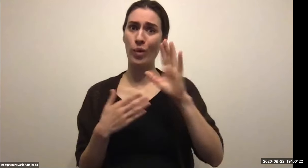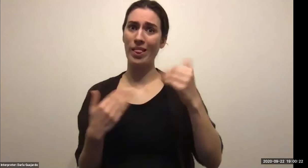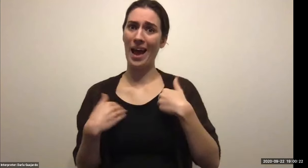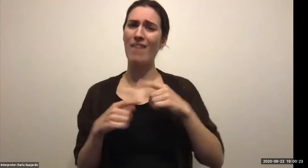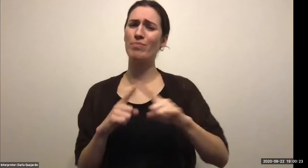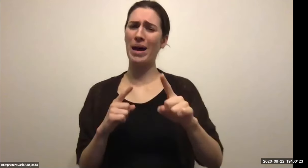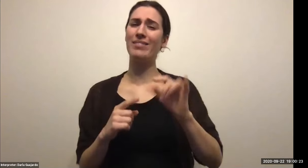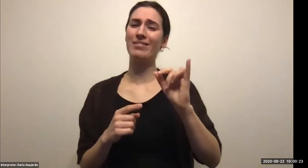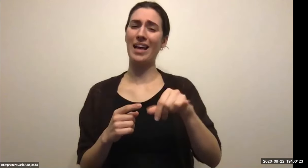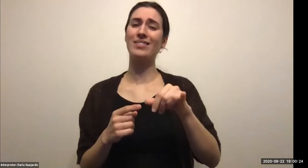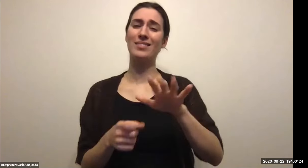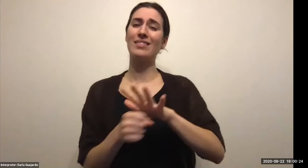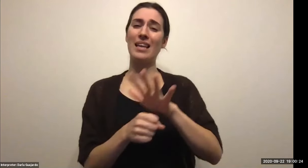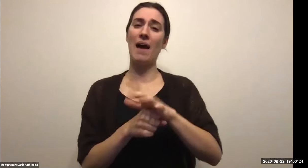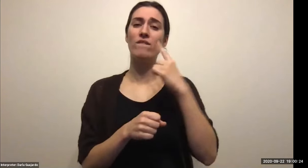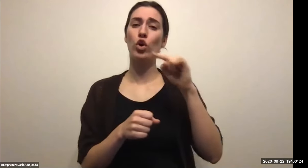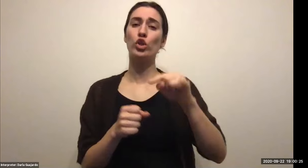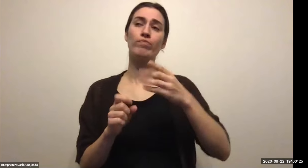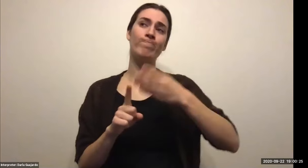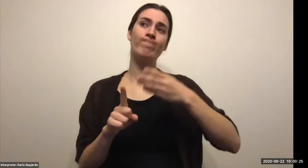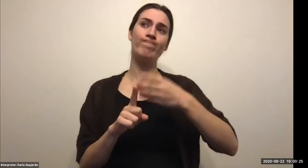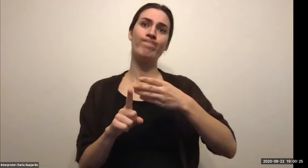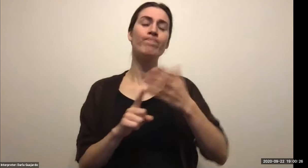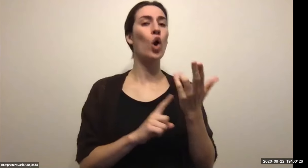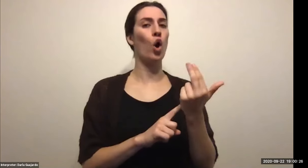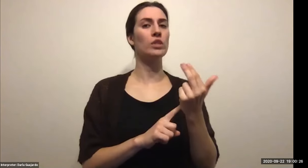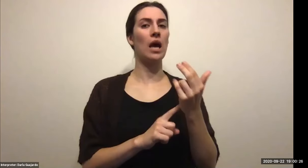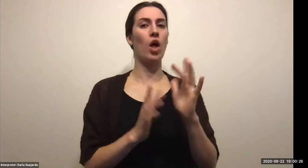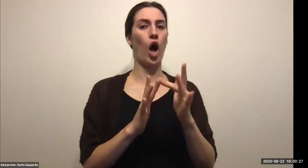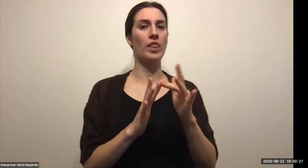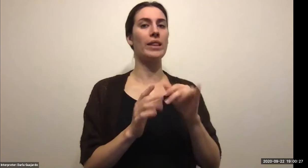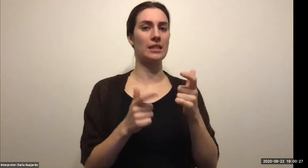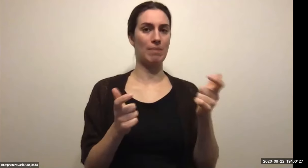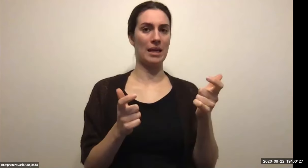Keith Wolling: If you want to follow the local hotel restaurant or Lodging Association. Maybe you want to fall in New York City.